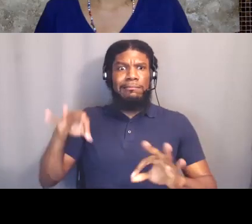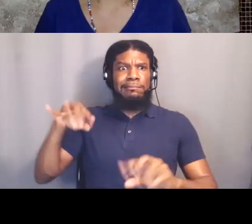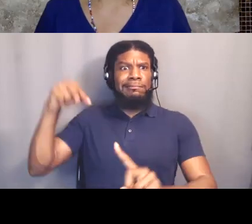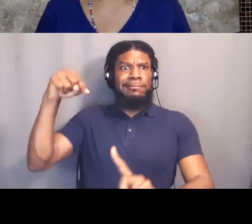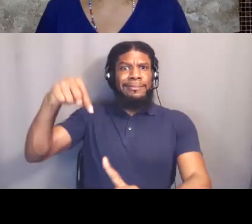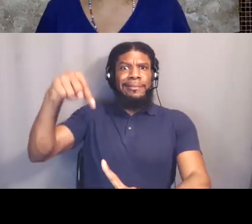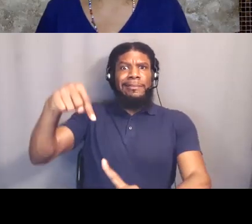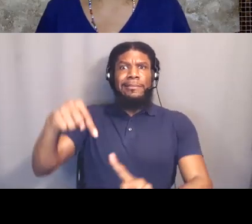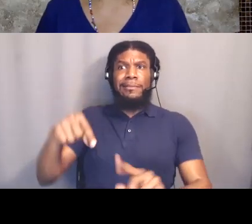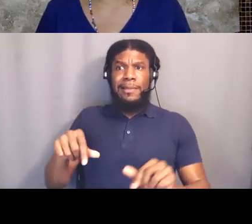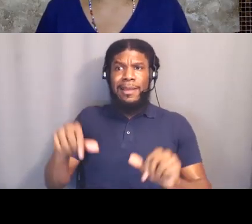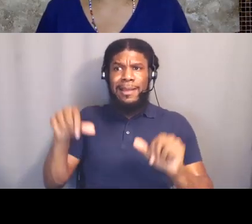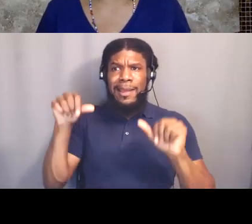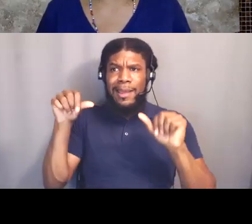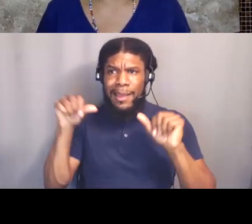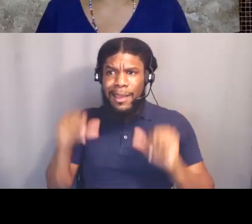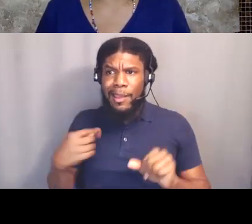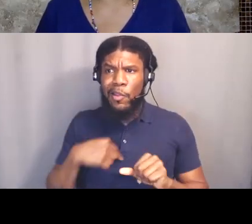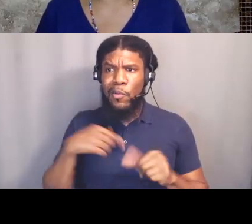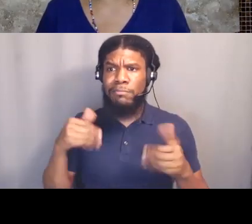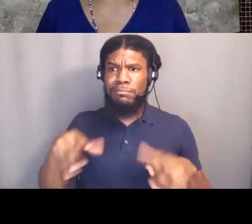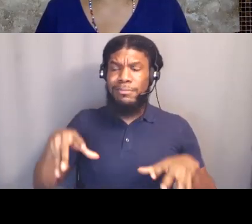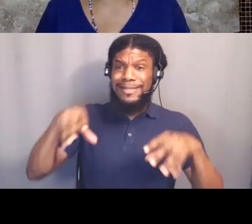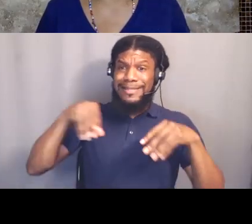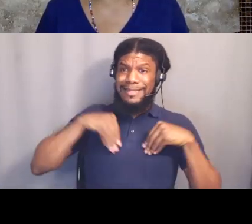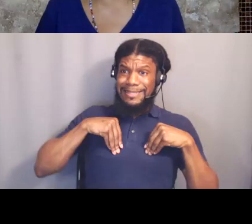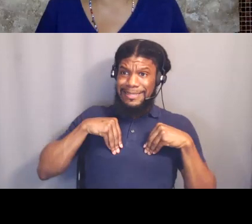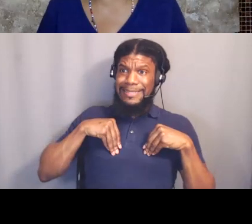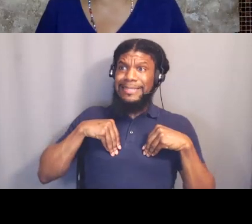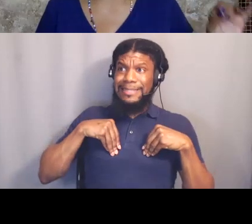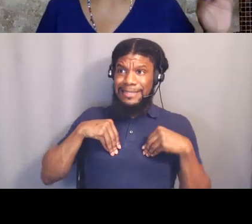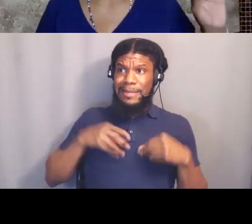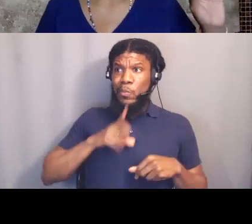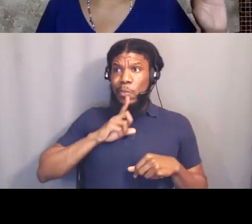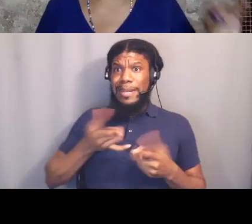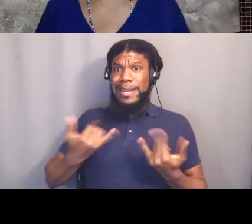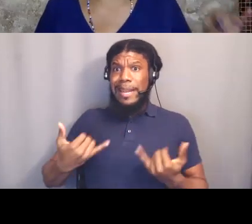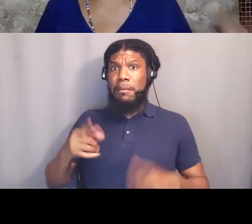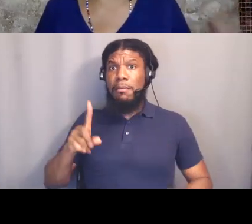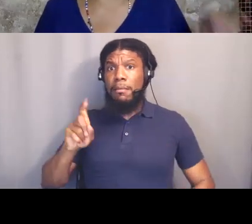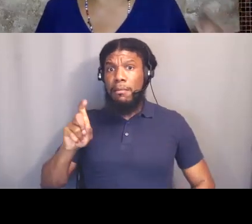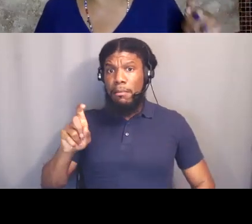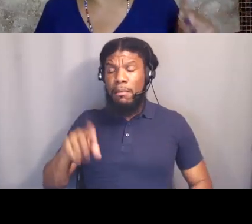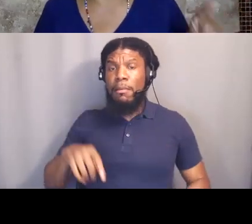can we like accept that because of human interference